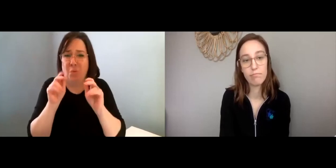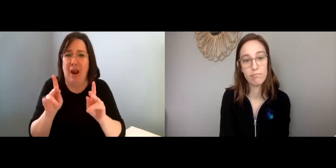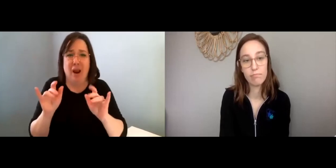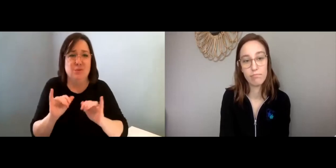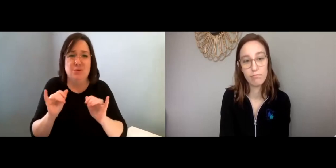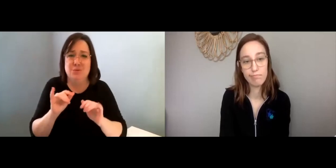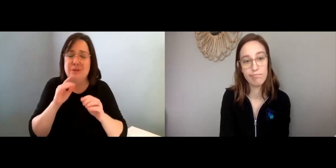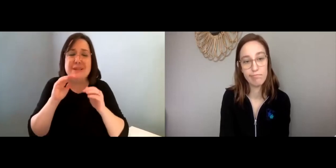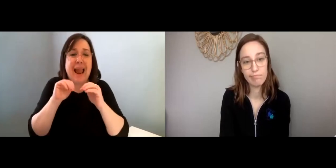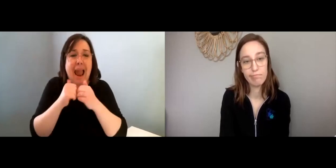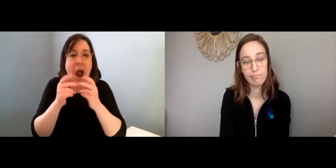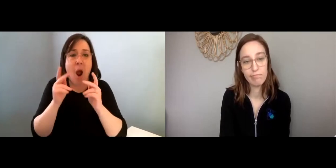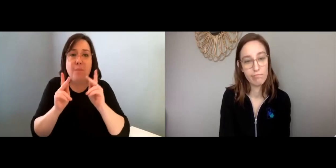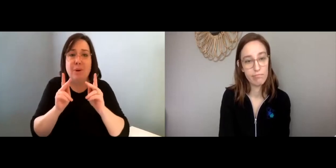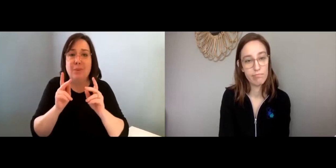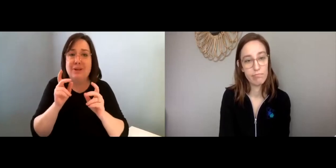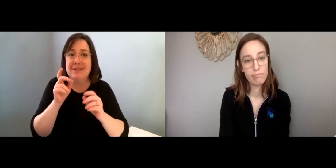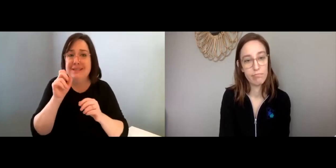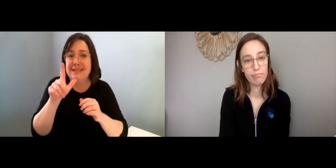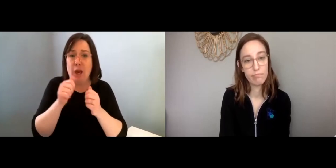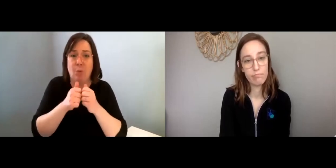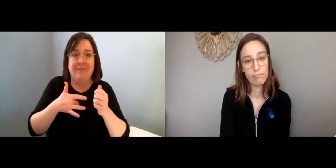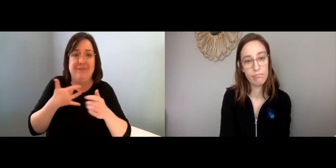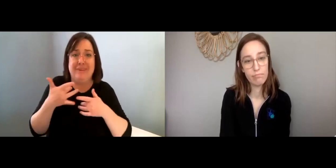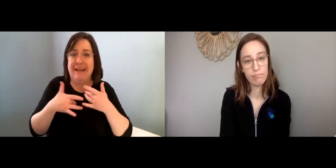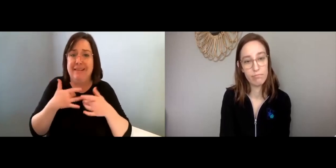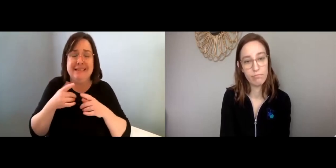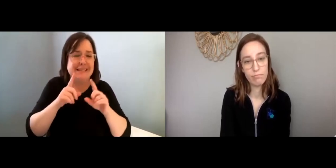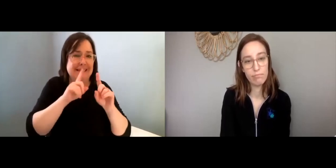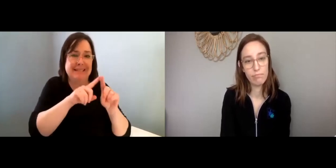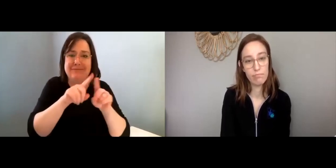it’s OK to let others know--people know how you feel, too.